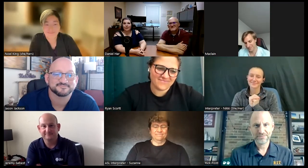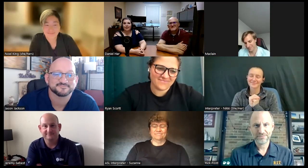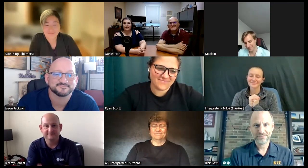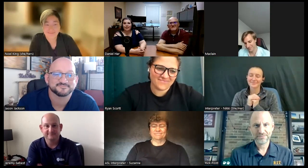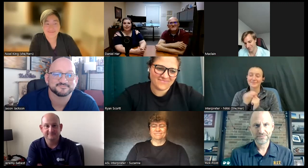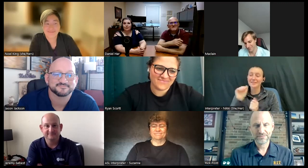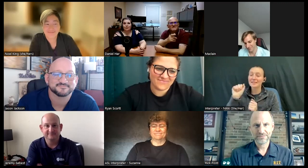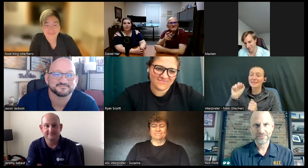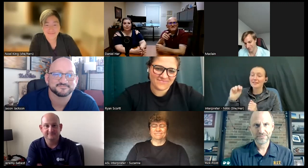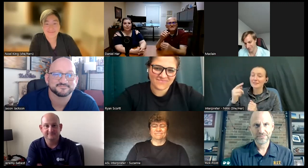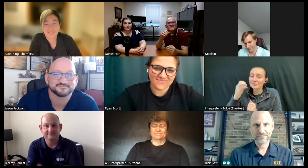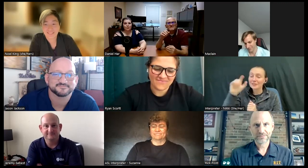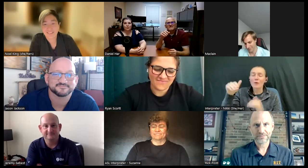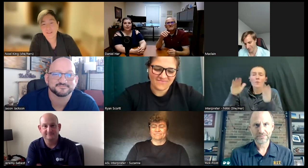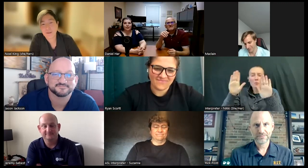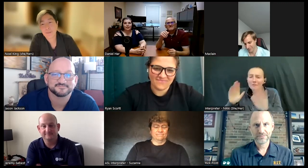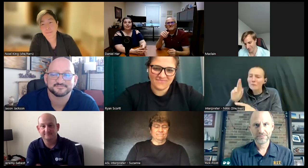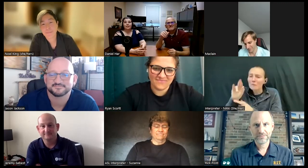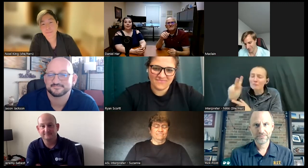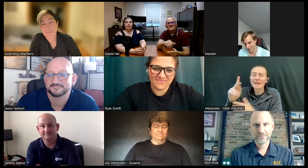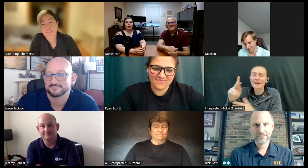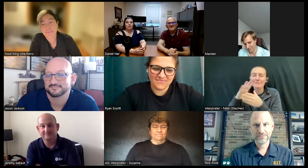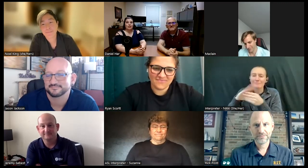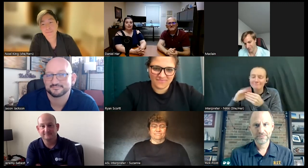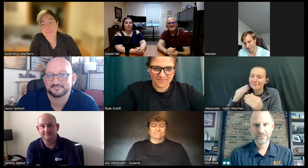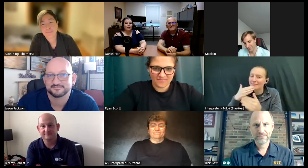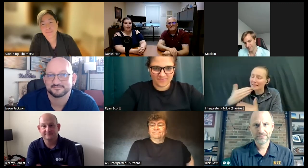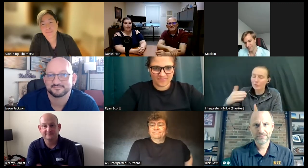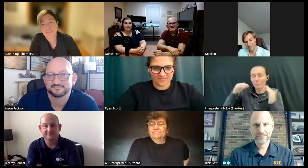wonderful Rick thank you so much for your story this is Angela speaking